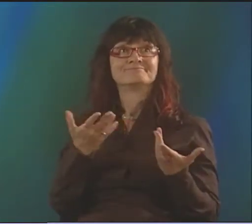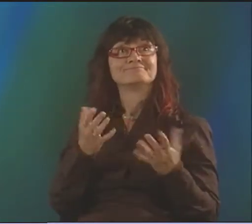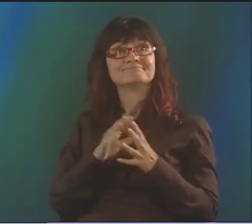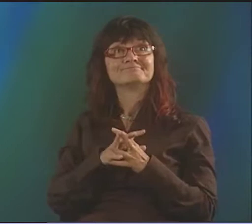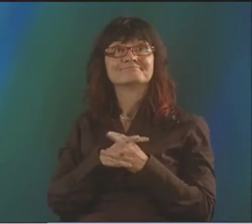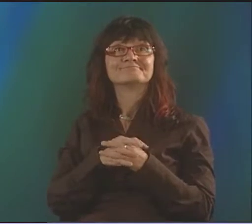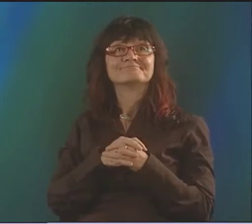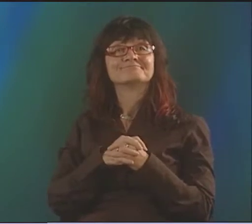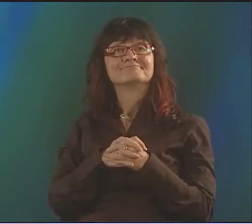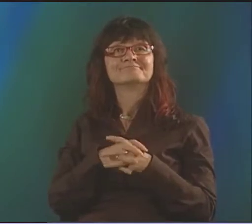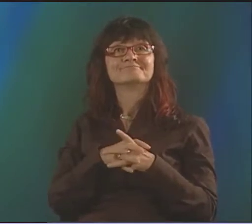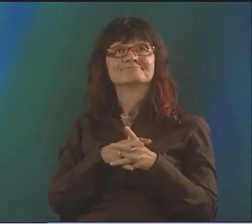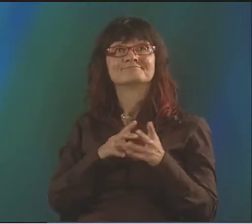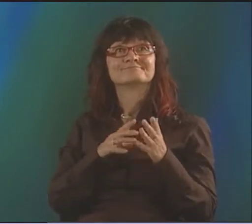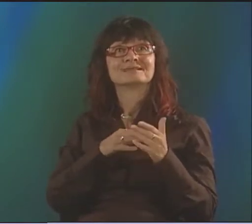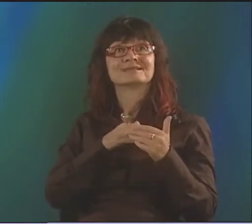AND I DO ALL SORTS.